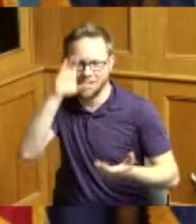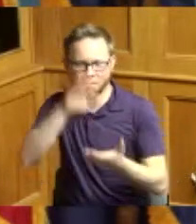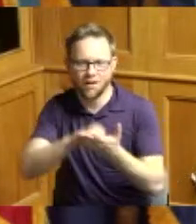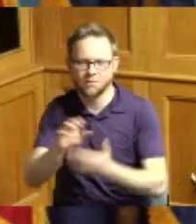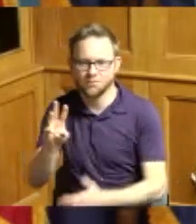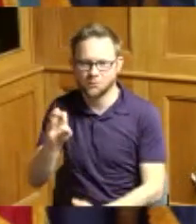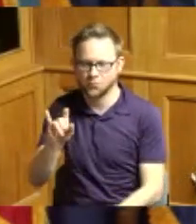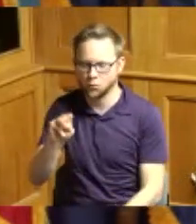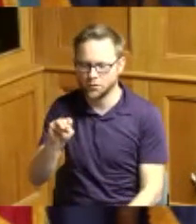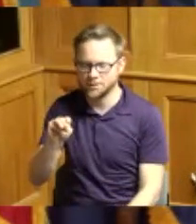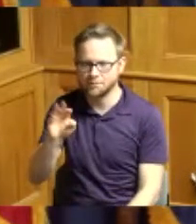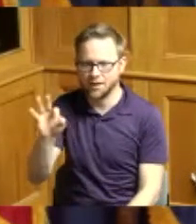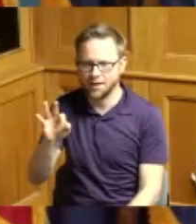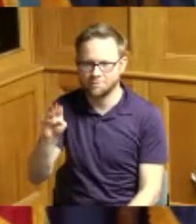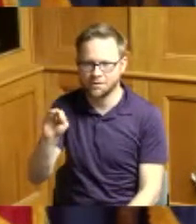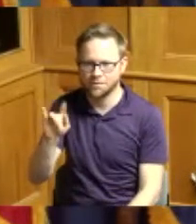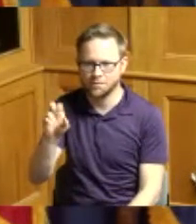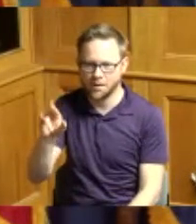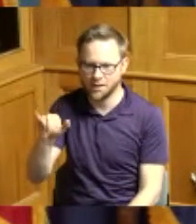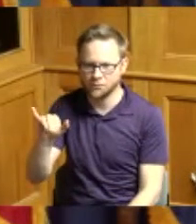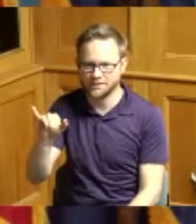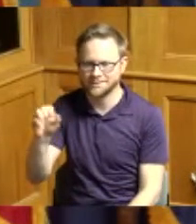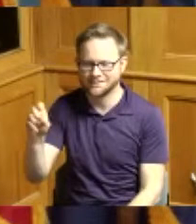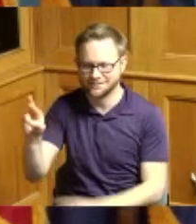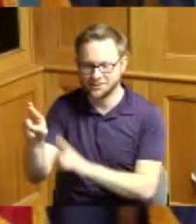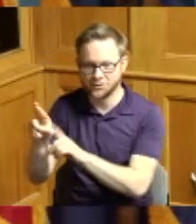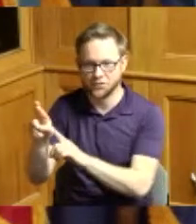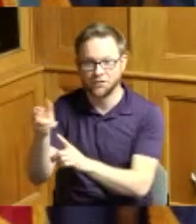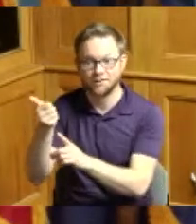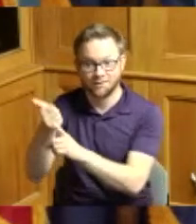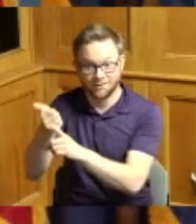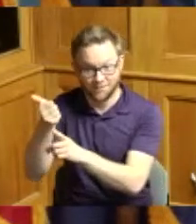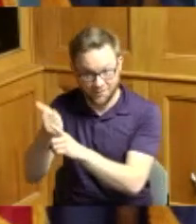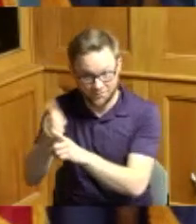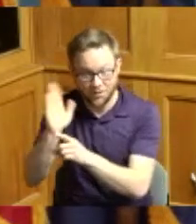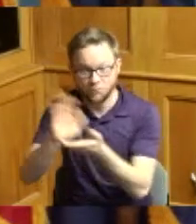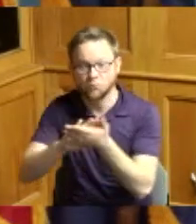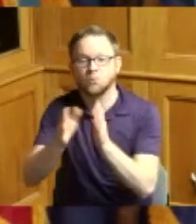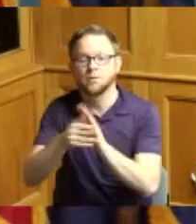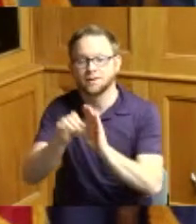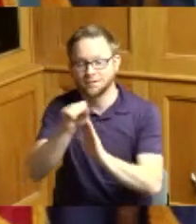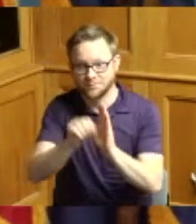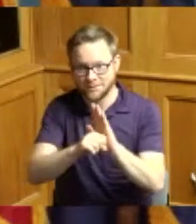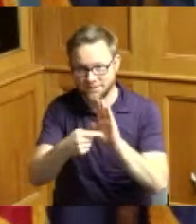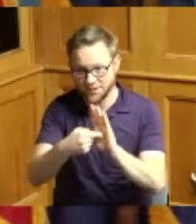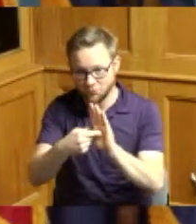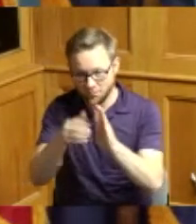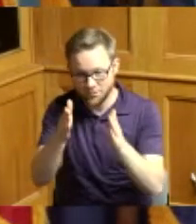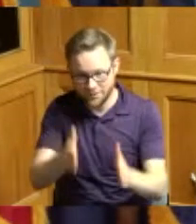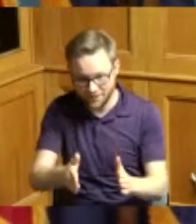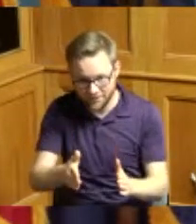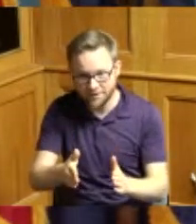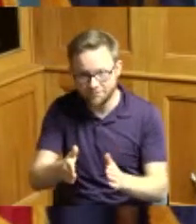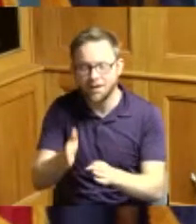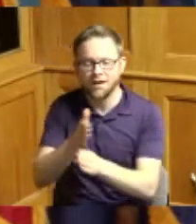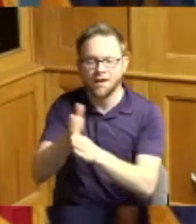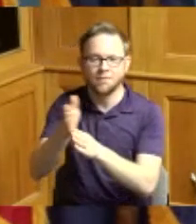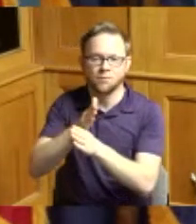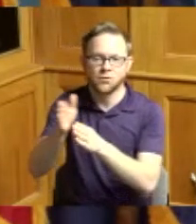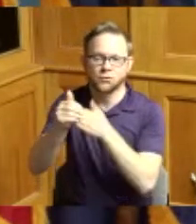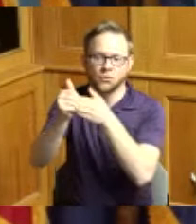F Mallory Sr who would later become a state representative and majority floor leader of the